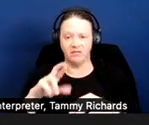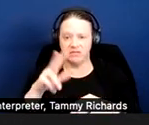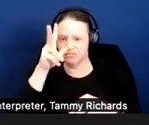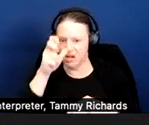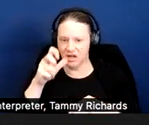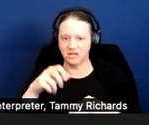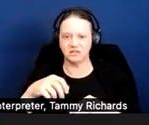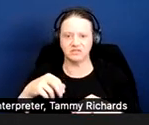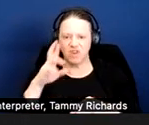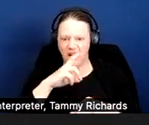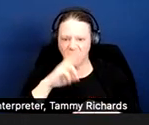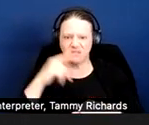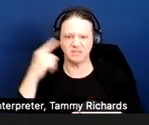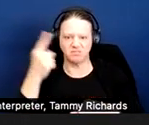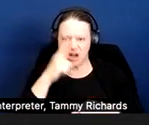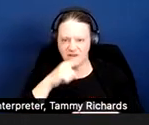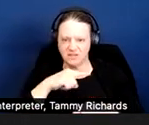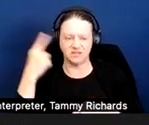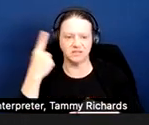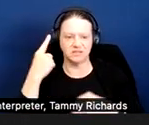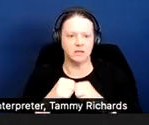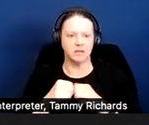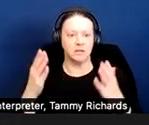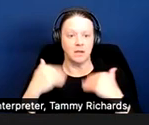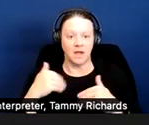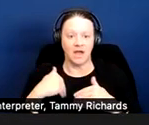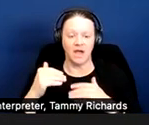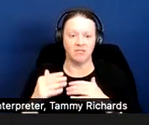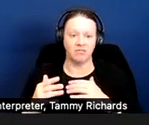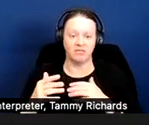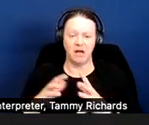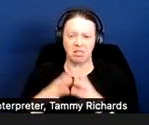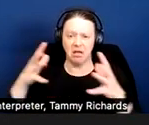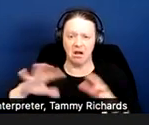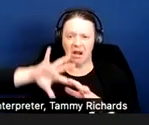Is there excessive accumulation of garbage? Are there fire hazards?